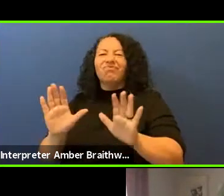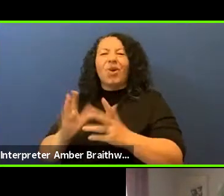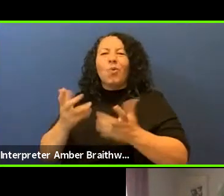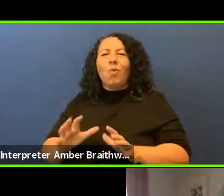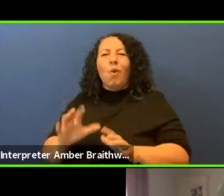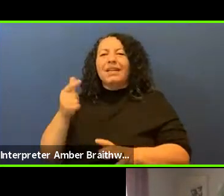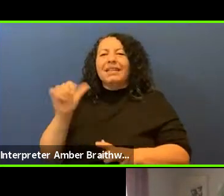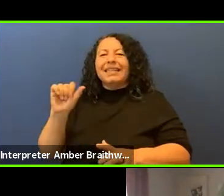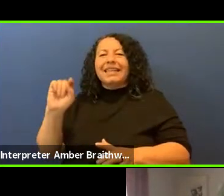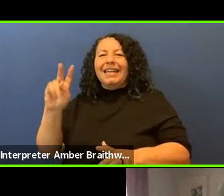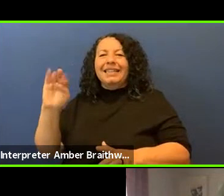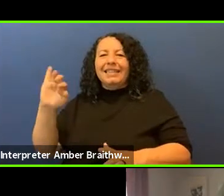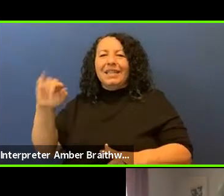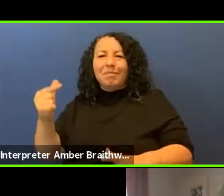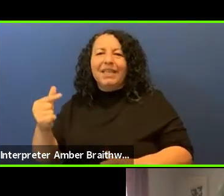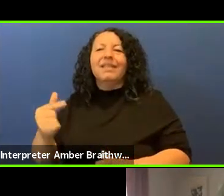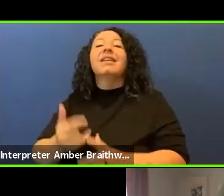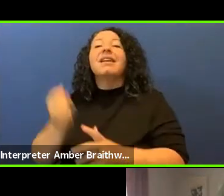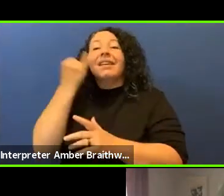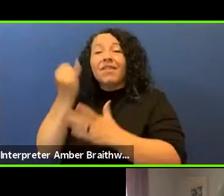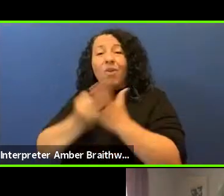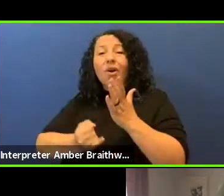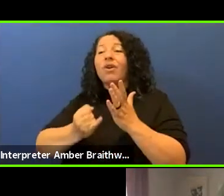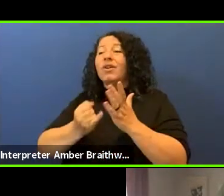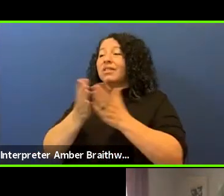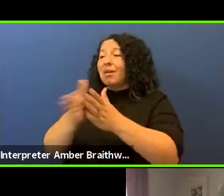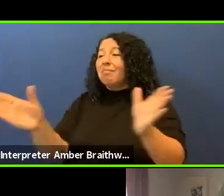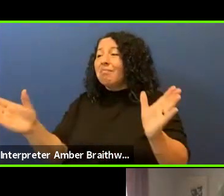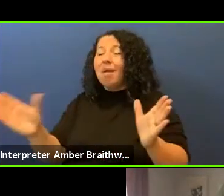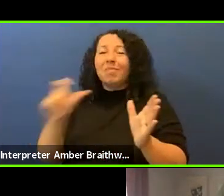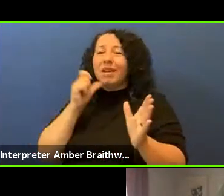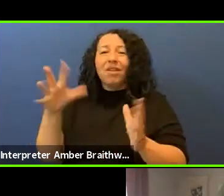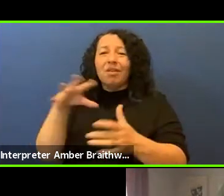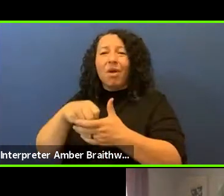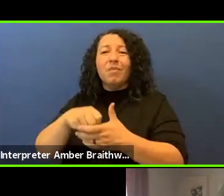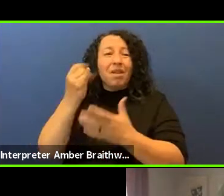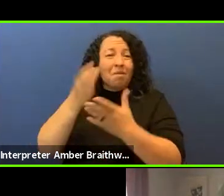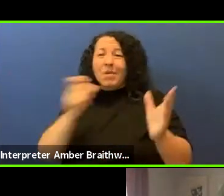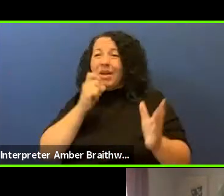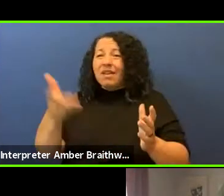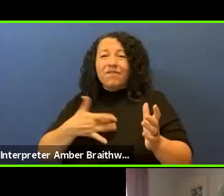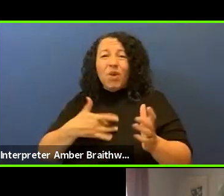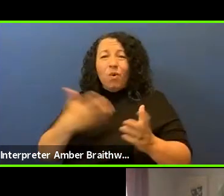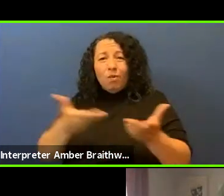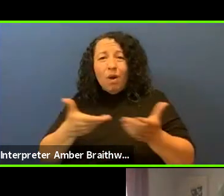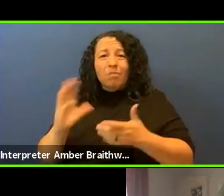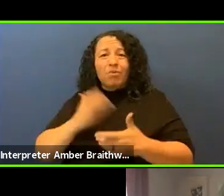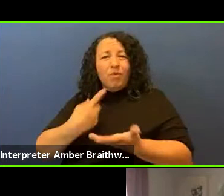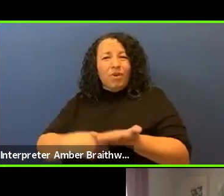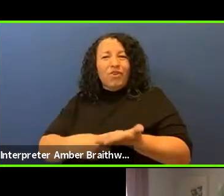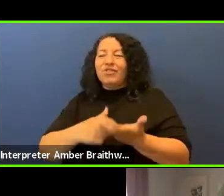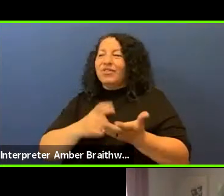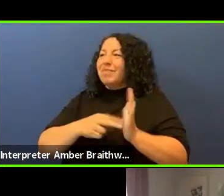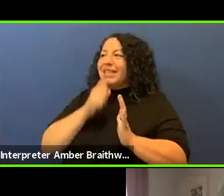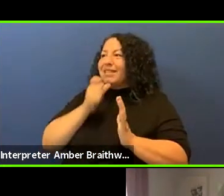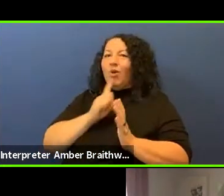the collectors aren't part of the conversation, and if the public doesn't feel welcome to the conversation, then it's not a real conversation. So,